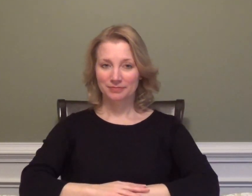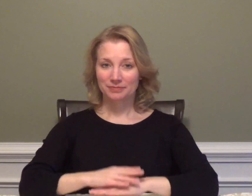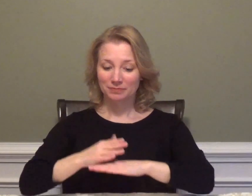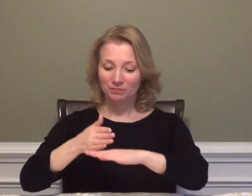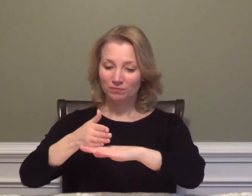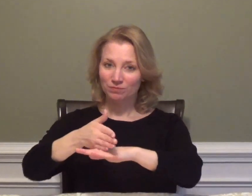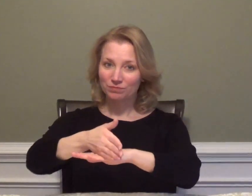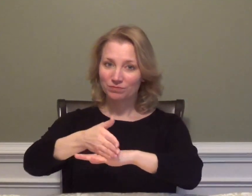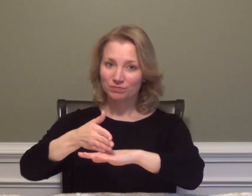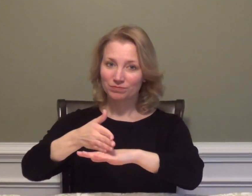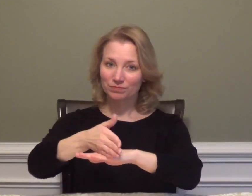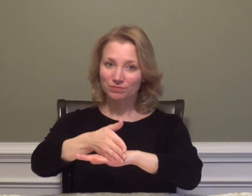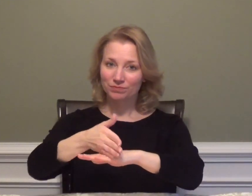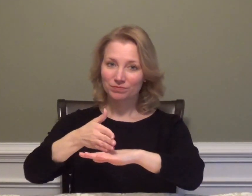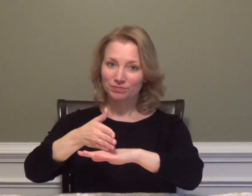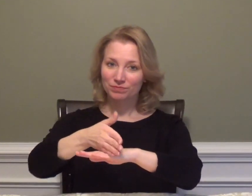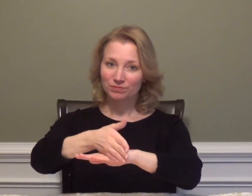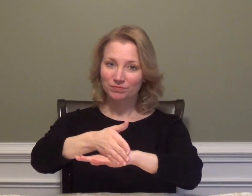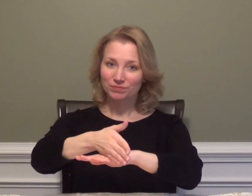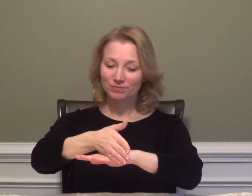WOODSHOP